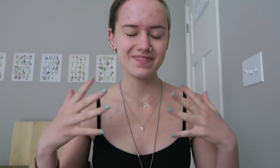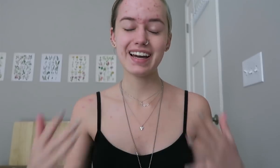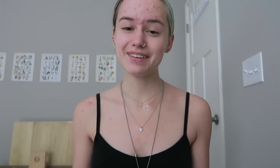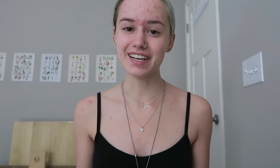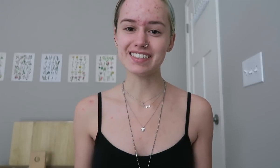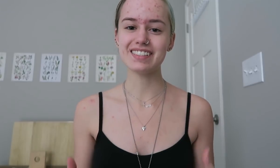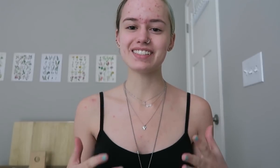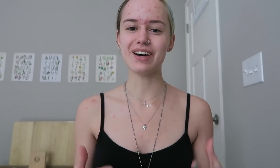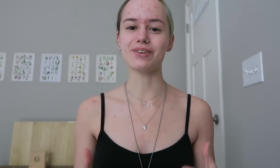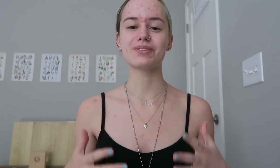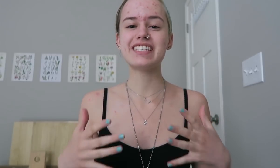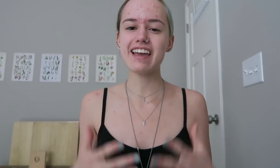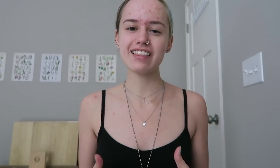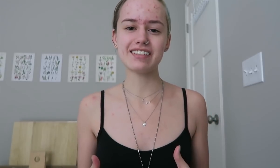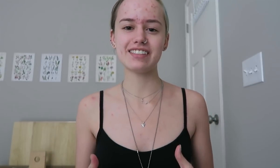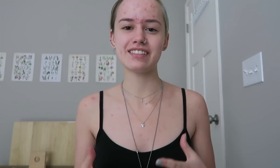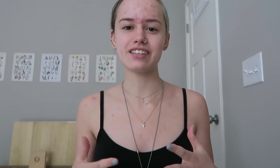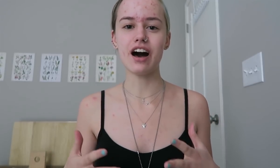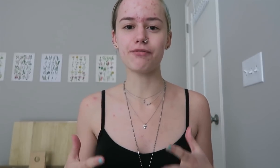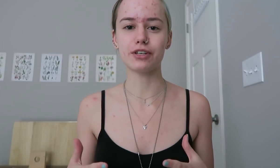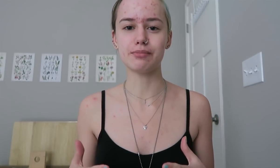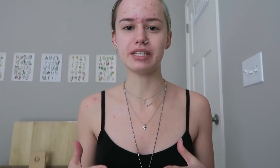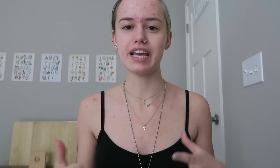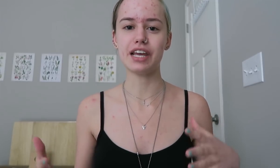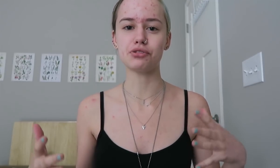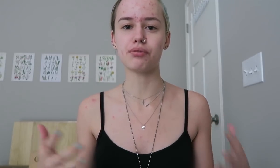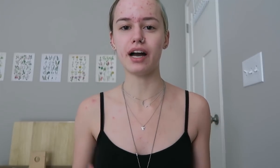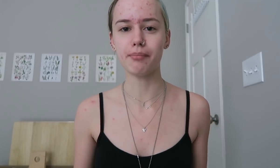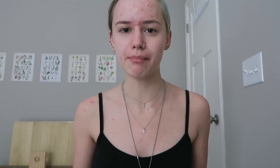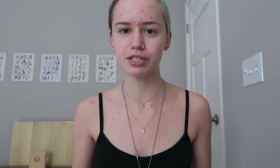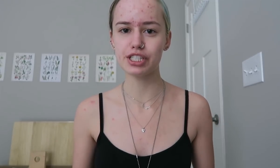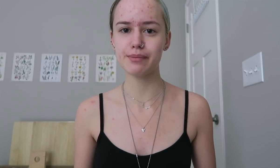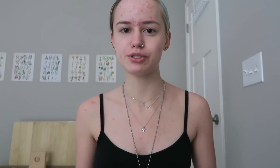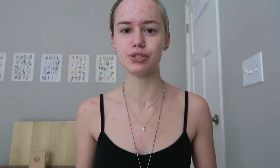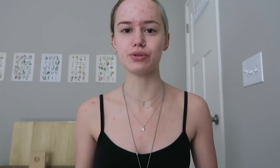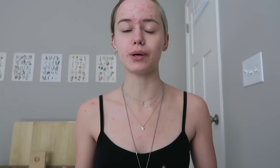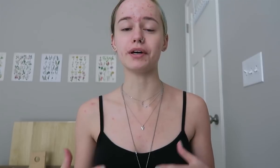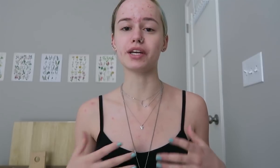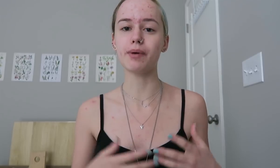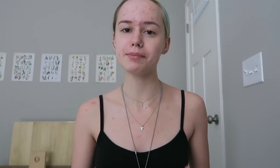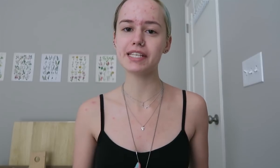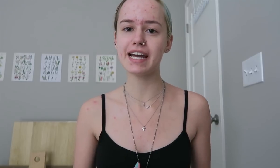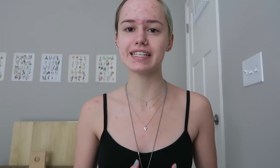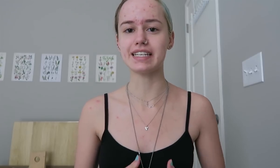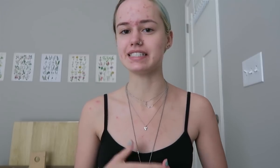Anyways so TakeLessons offered me a trial membership to go on their website